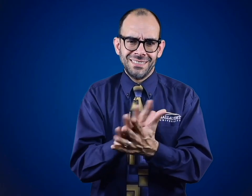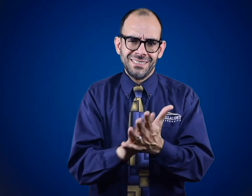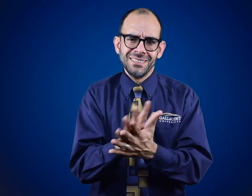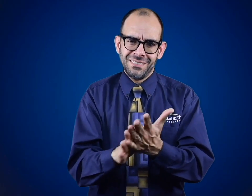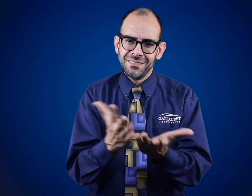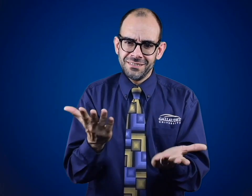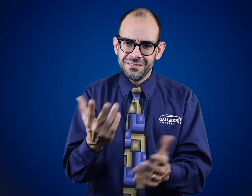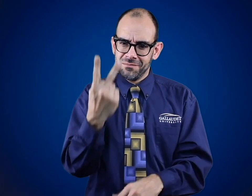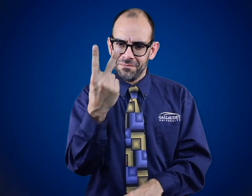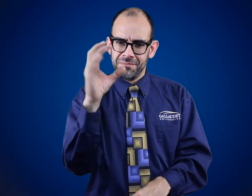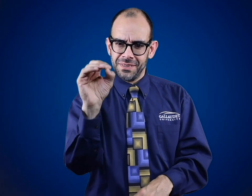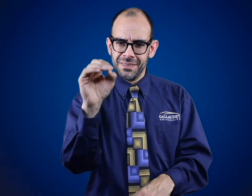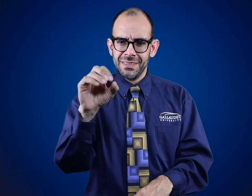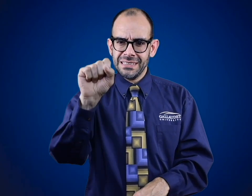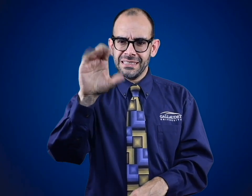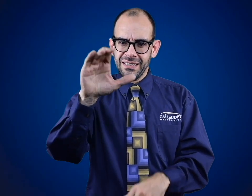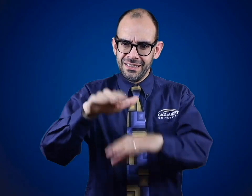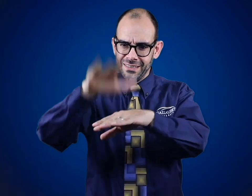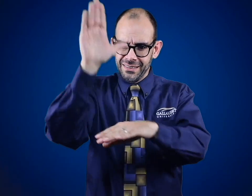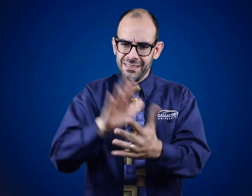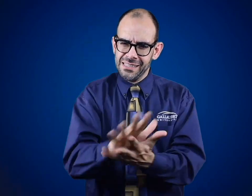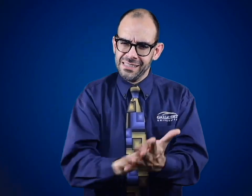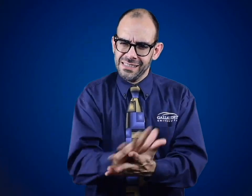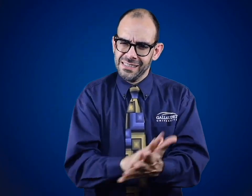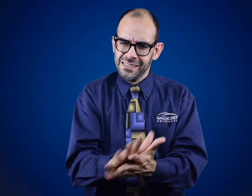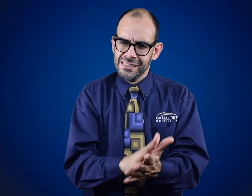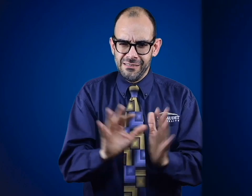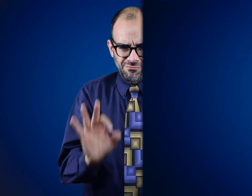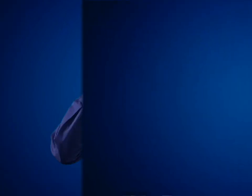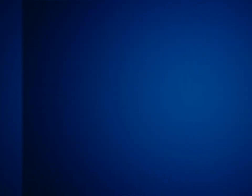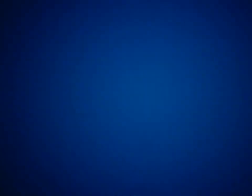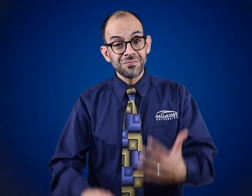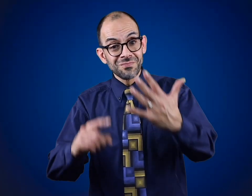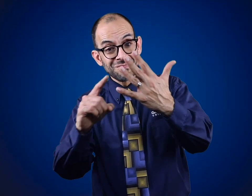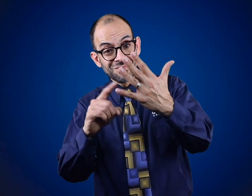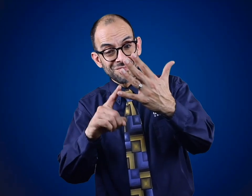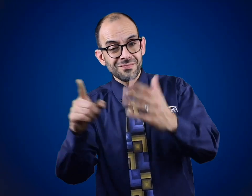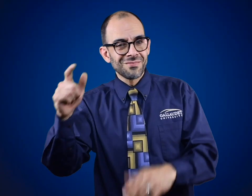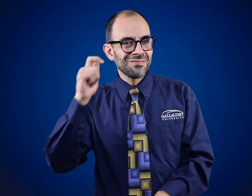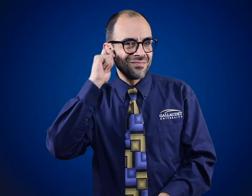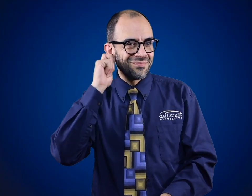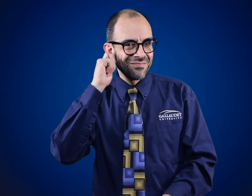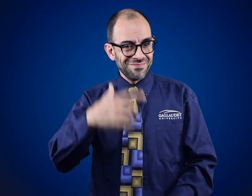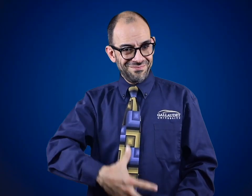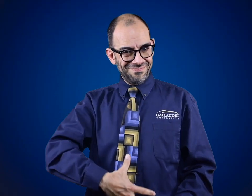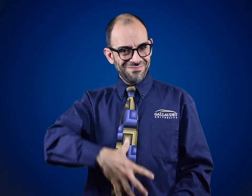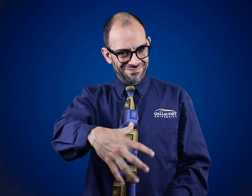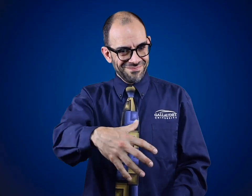wash our hands for at least 20 seconds! The fifth thing to know: